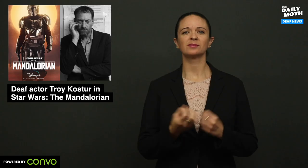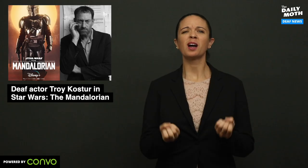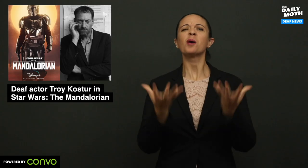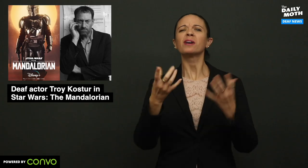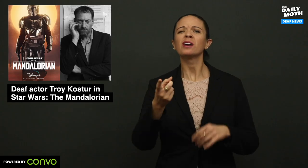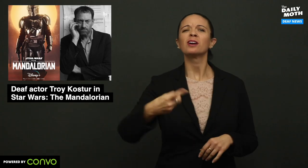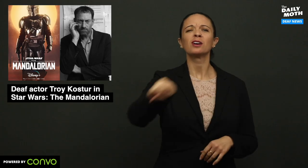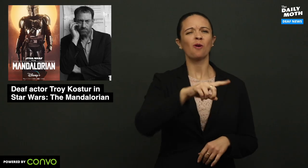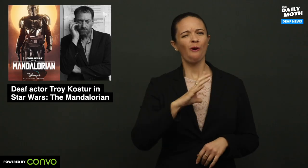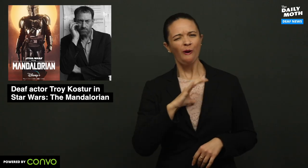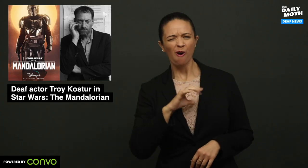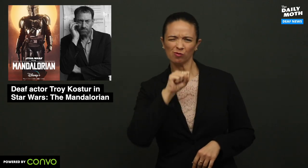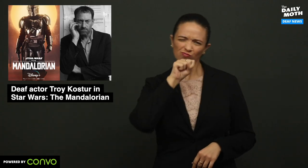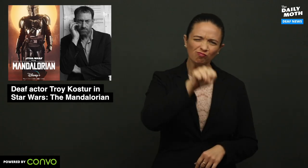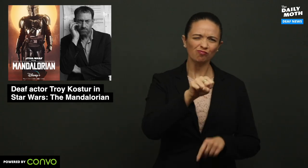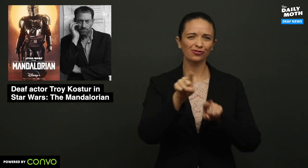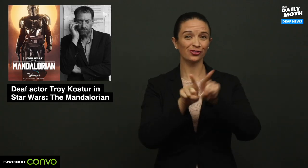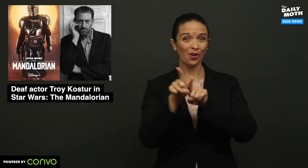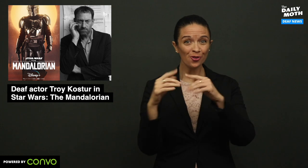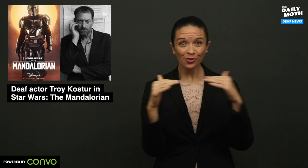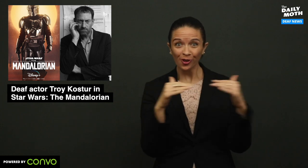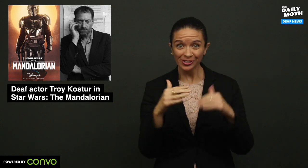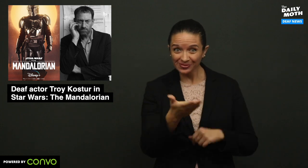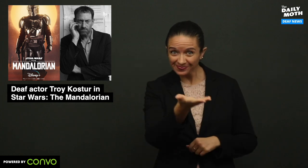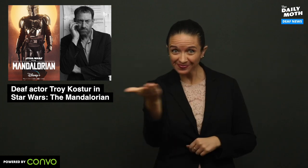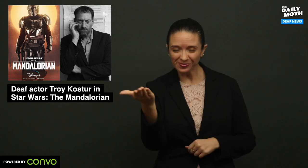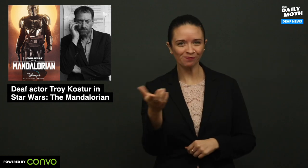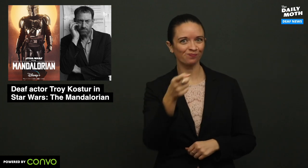How many of you are Star Wars fans?